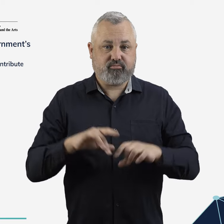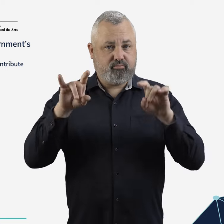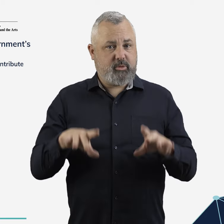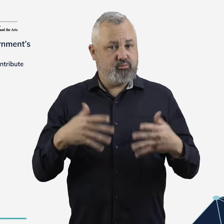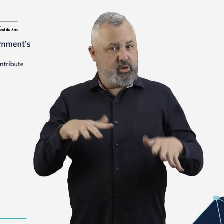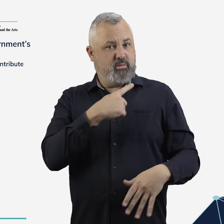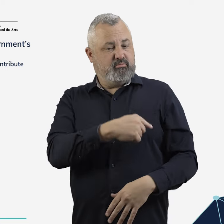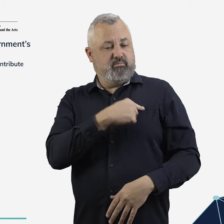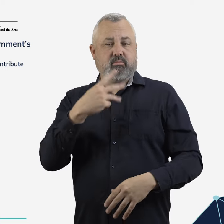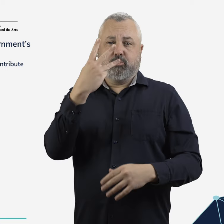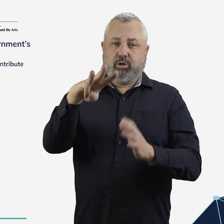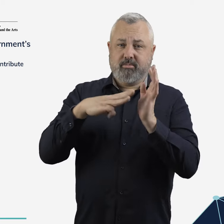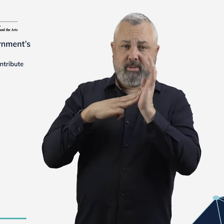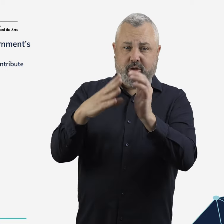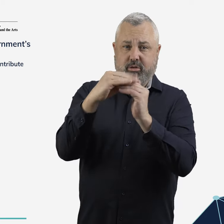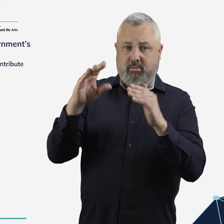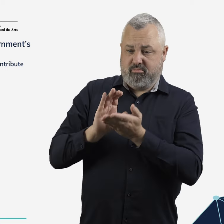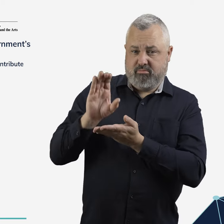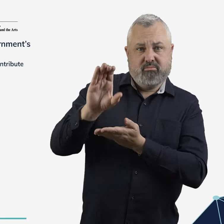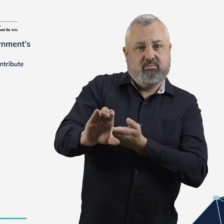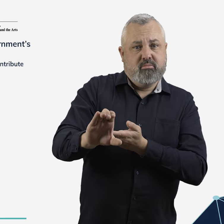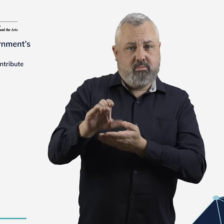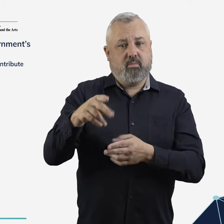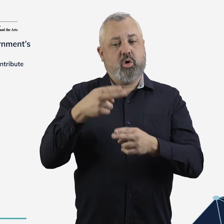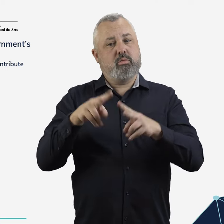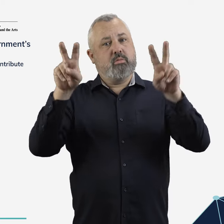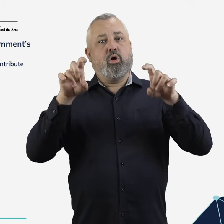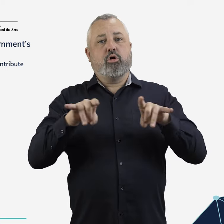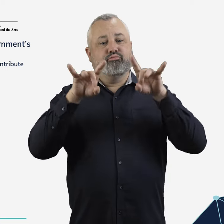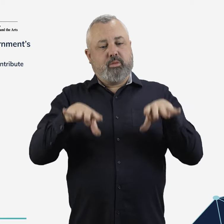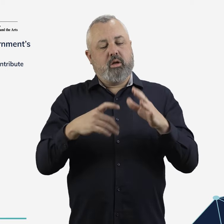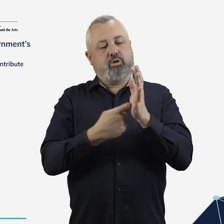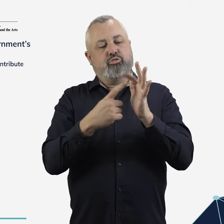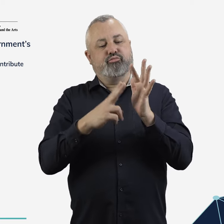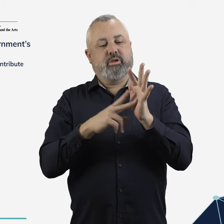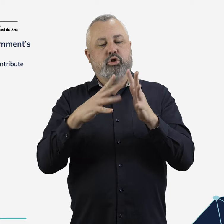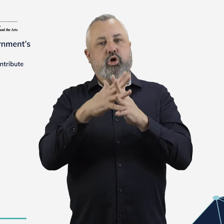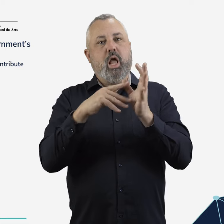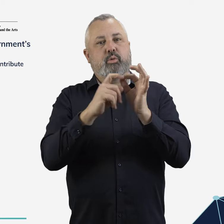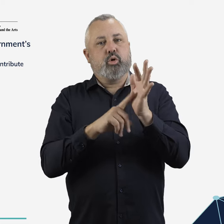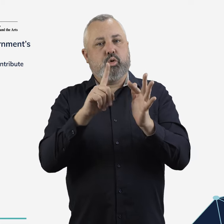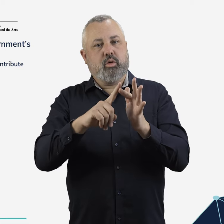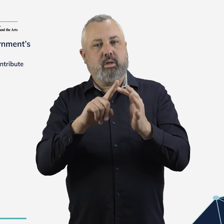The government’s commitments include developing a certification scheme to verify the emissions from the